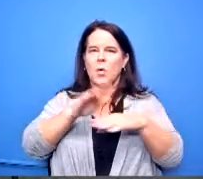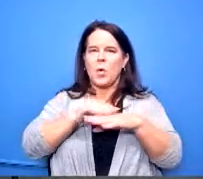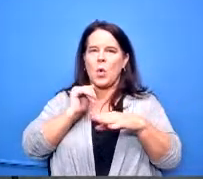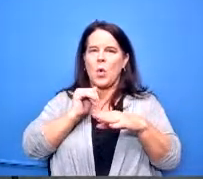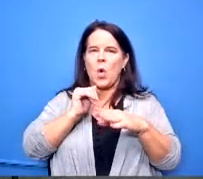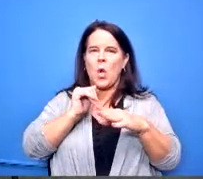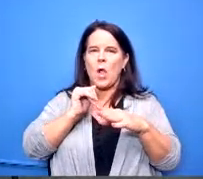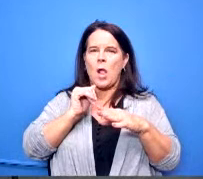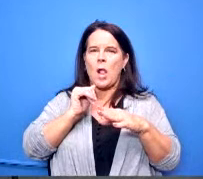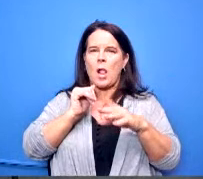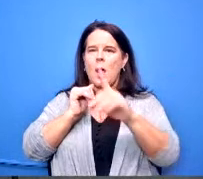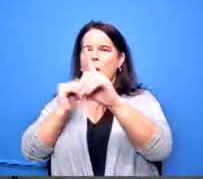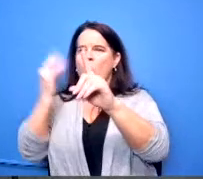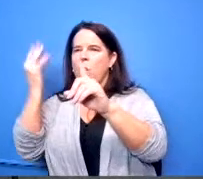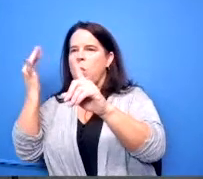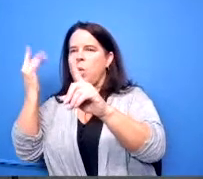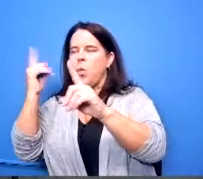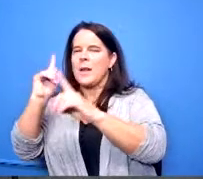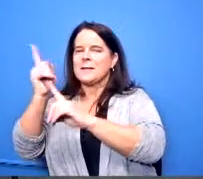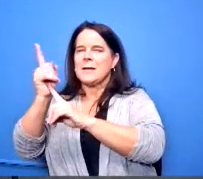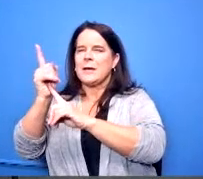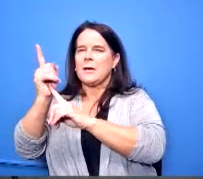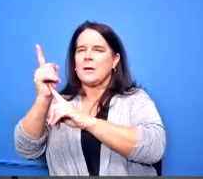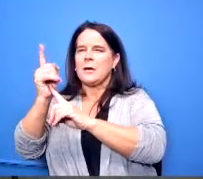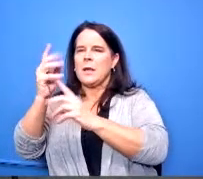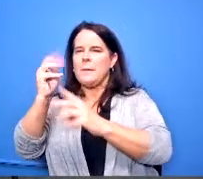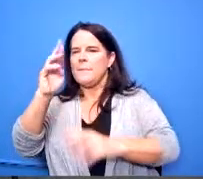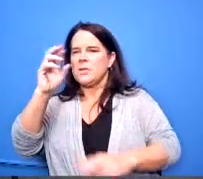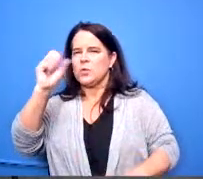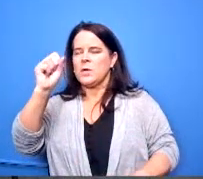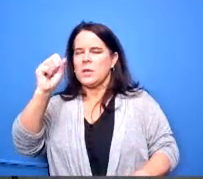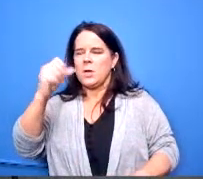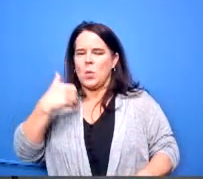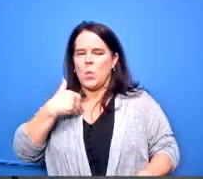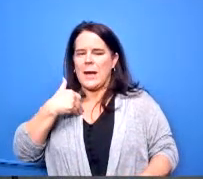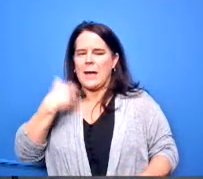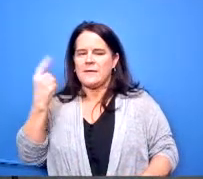hang on one second mr president was there um an item on executive to discuss